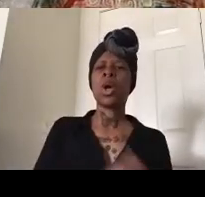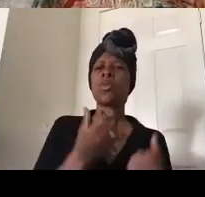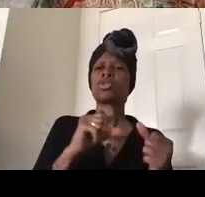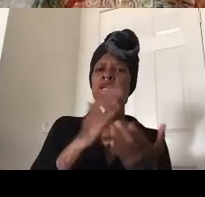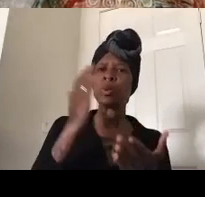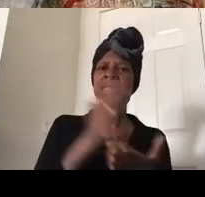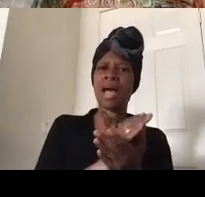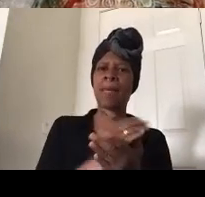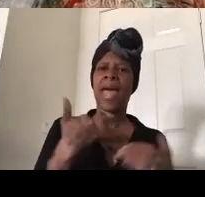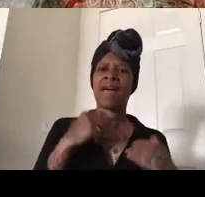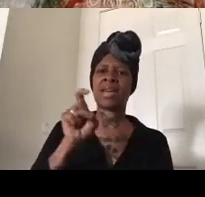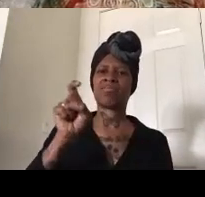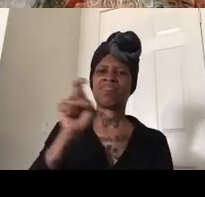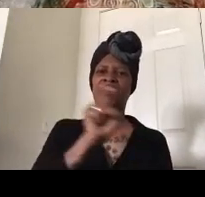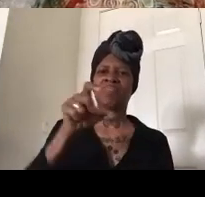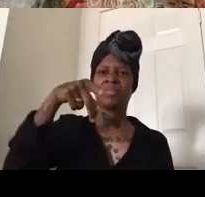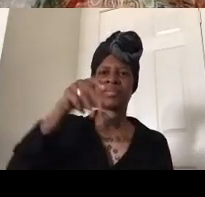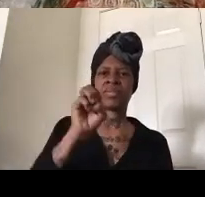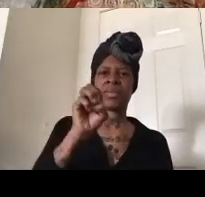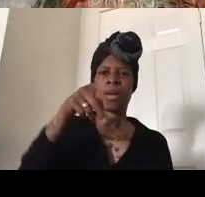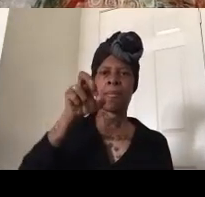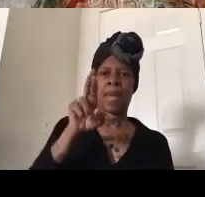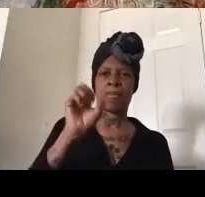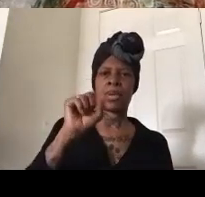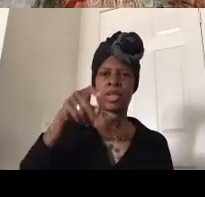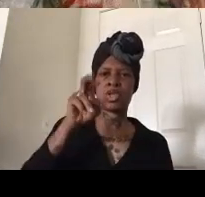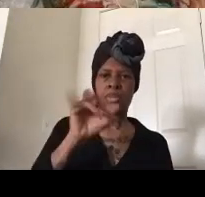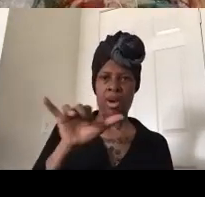and removing school police from schools so we already have